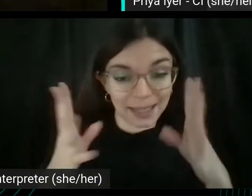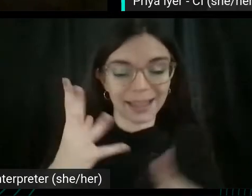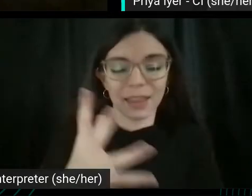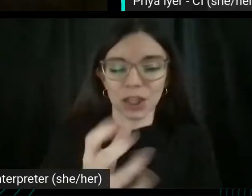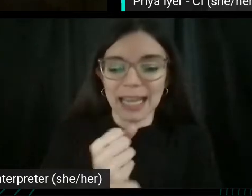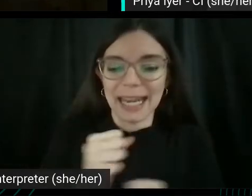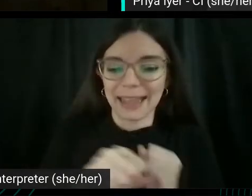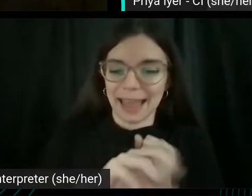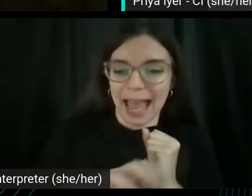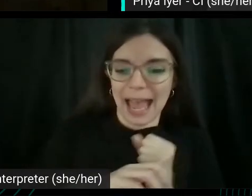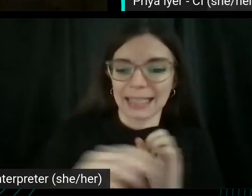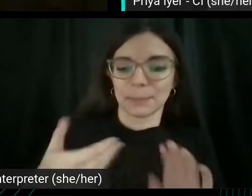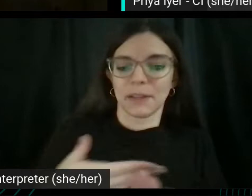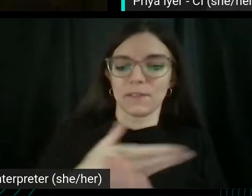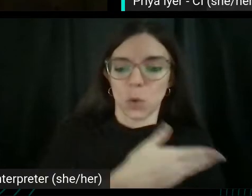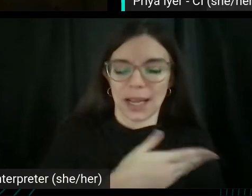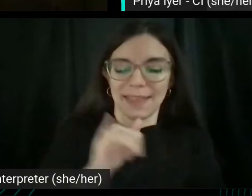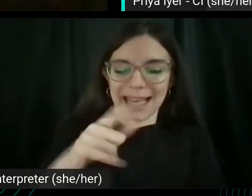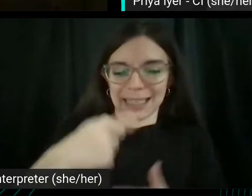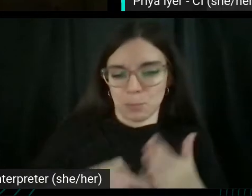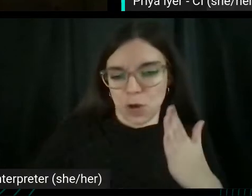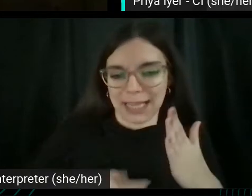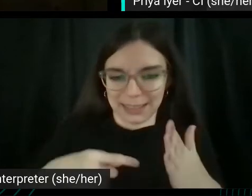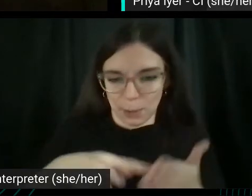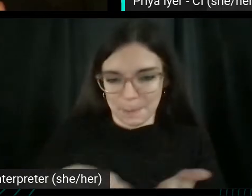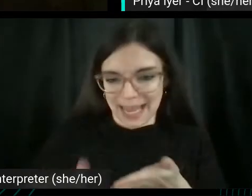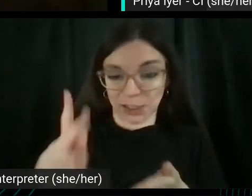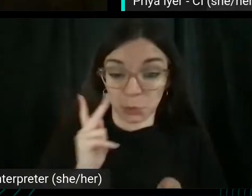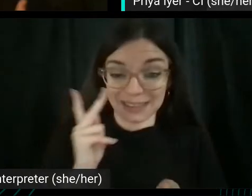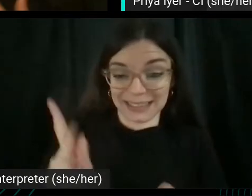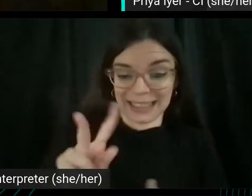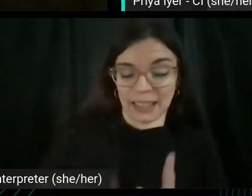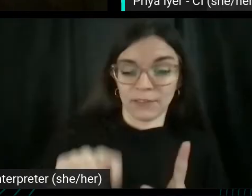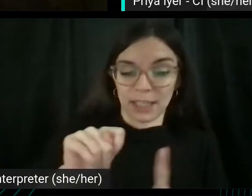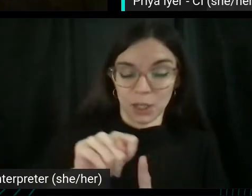they're paying the seeing the videos that you are hopefully putting up there.